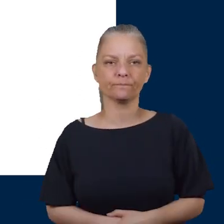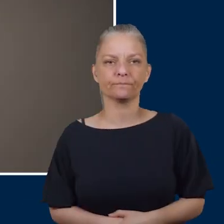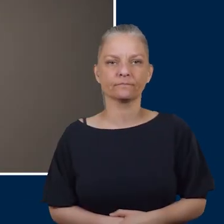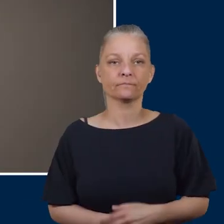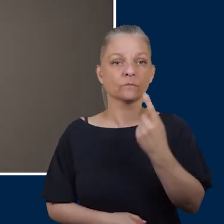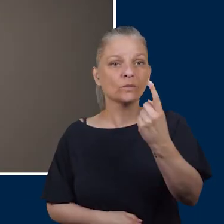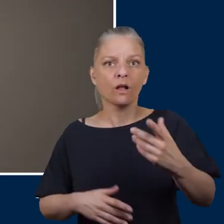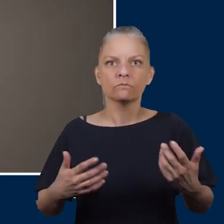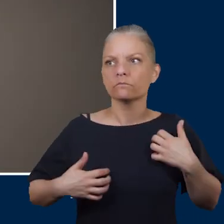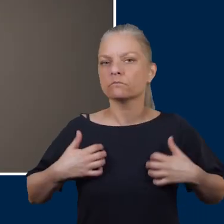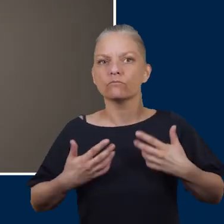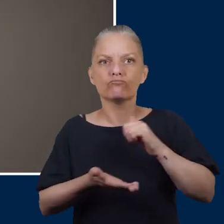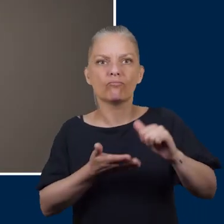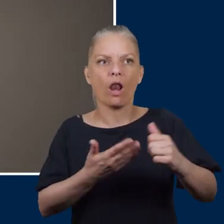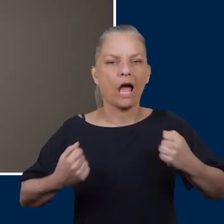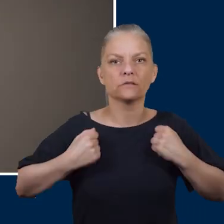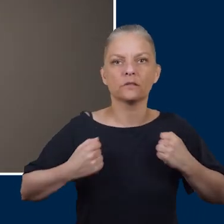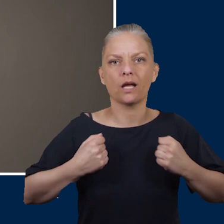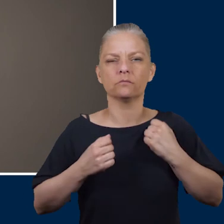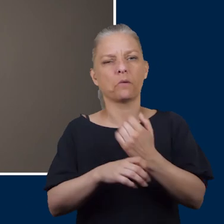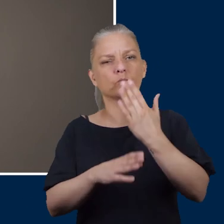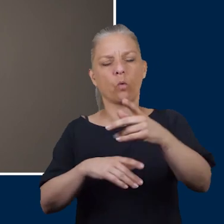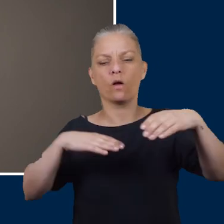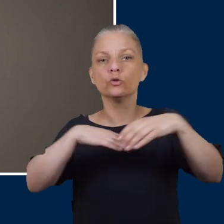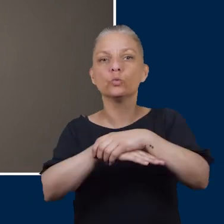If you are starting to take regular exercise you must make sure your